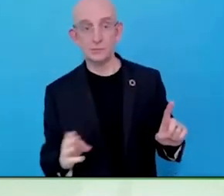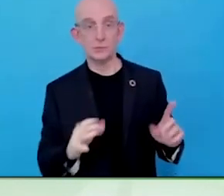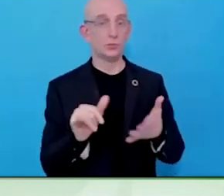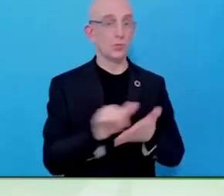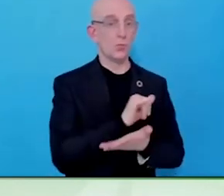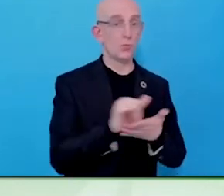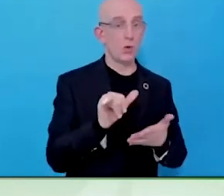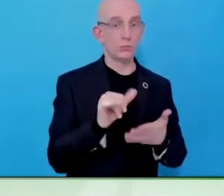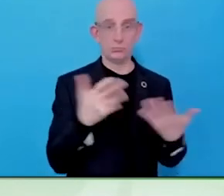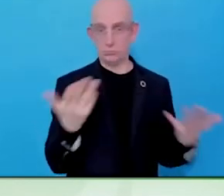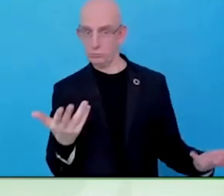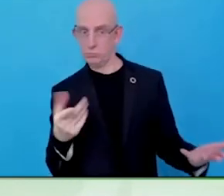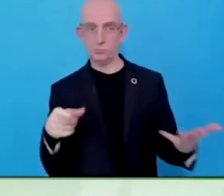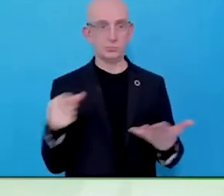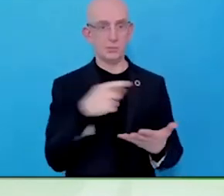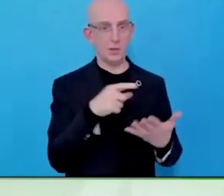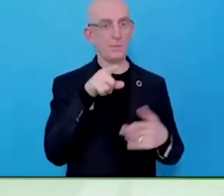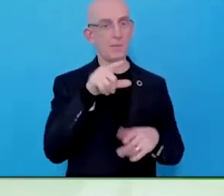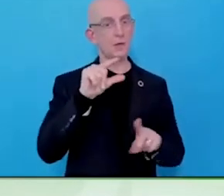The business disability forum was the network.